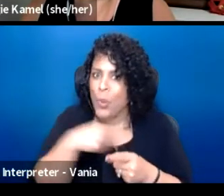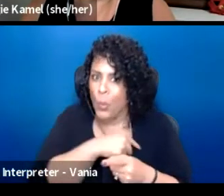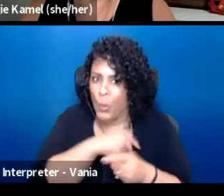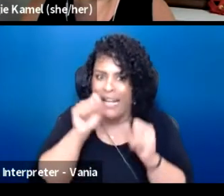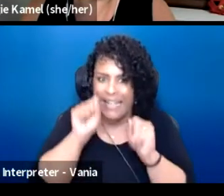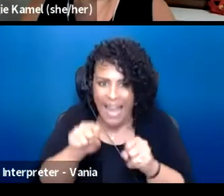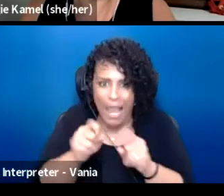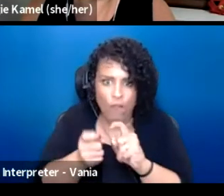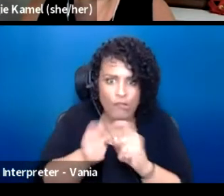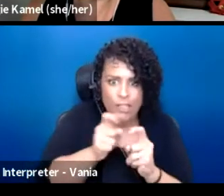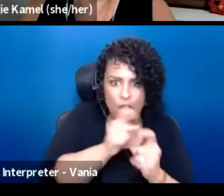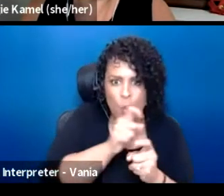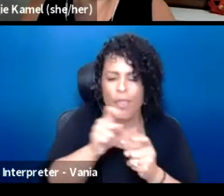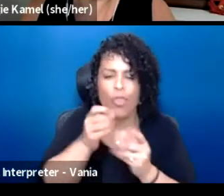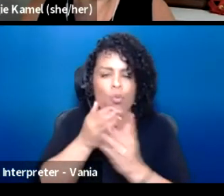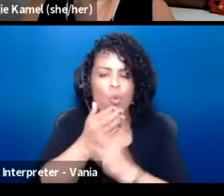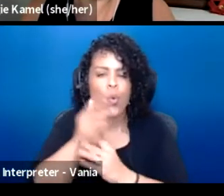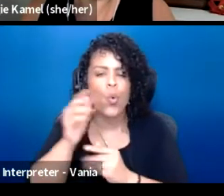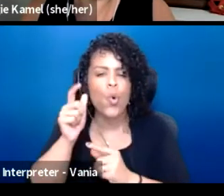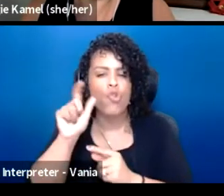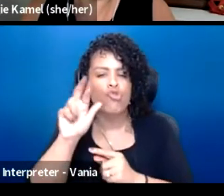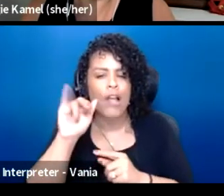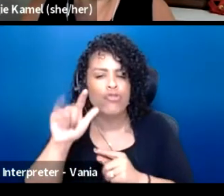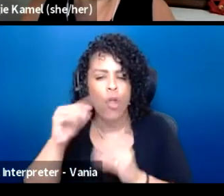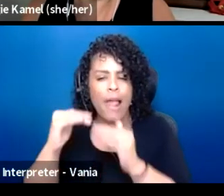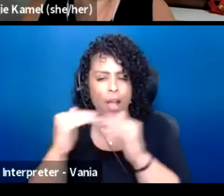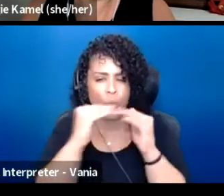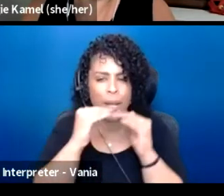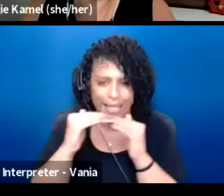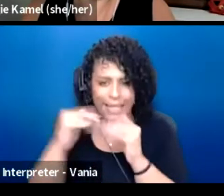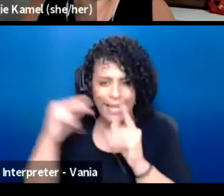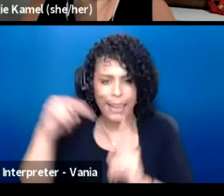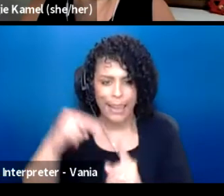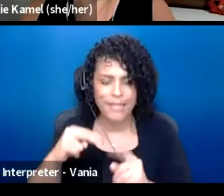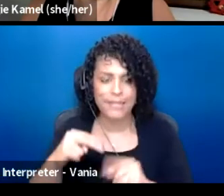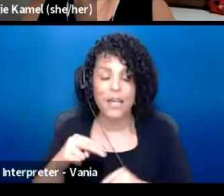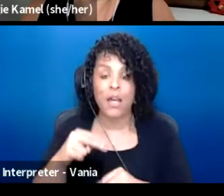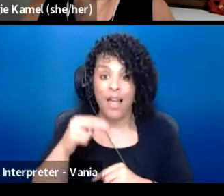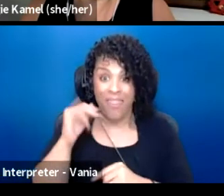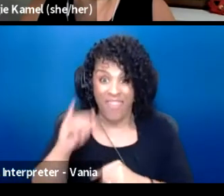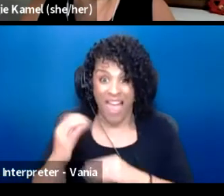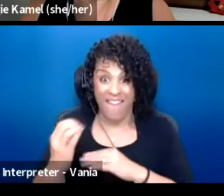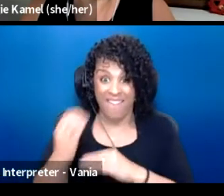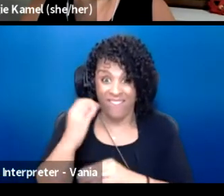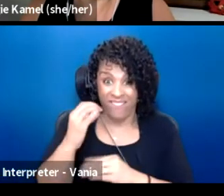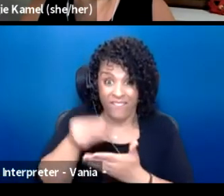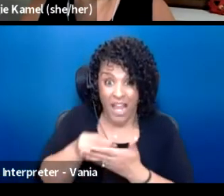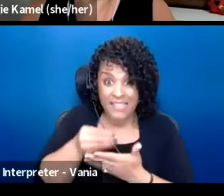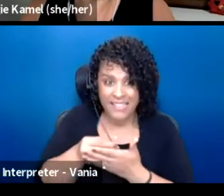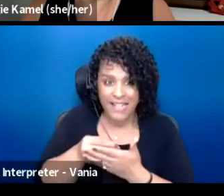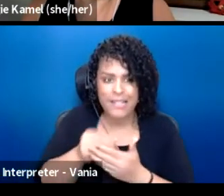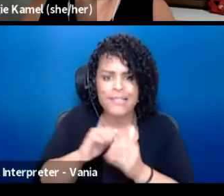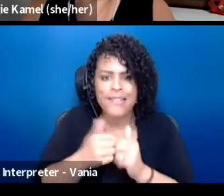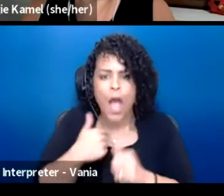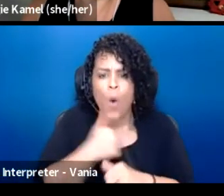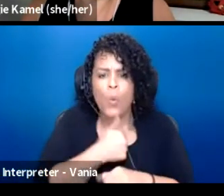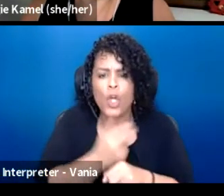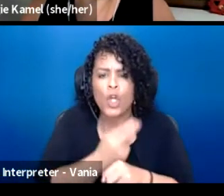So part of the logic model for our funding for the last decade has really been how do we use our funding is leveraged